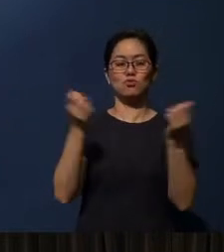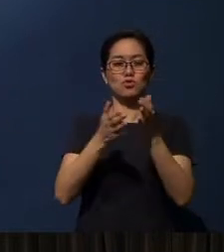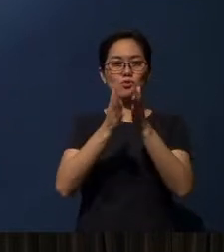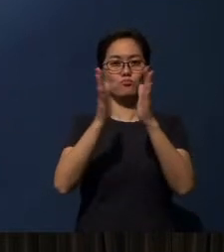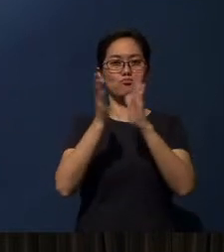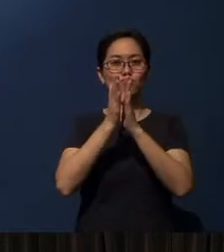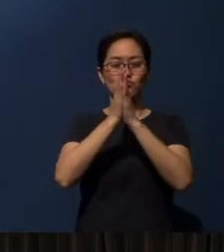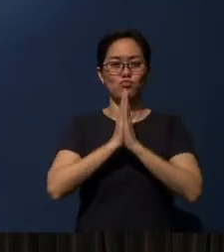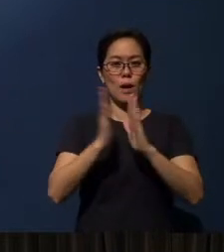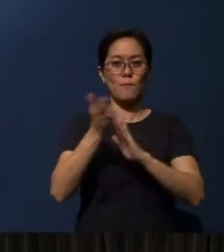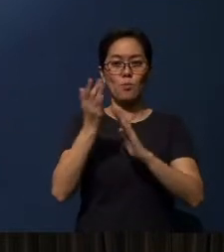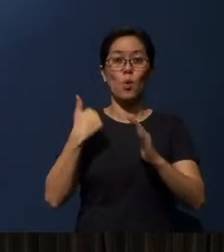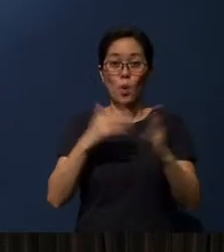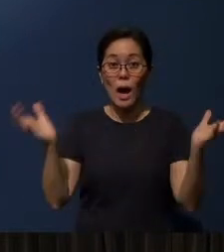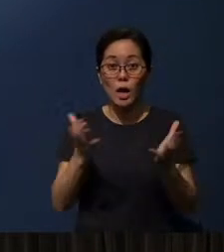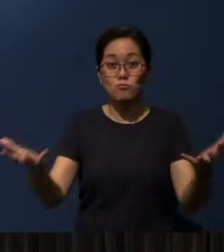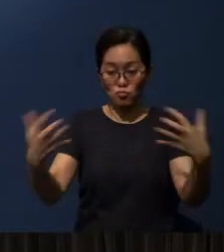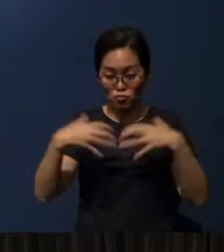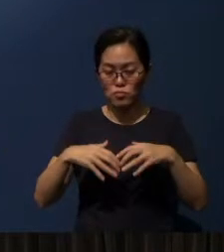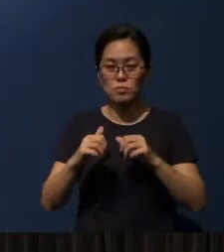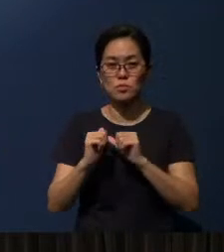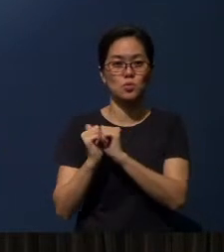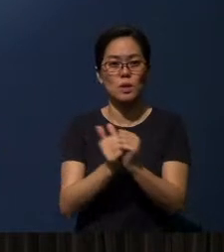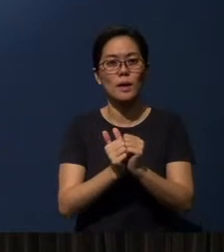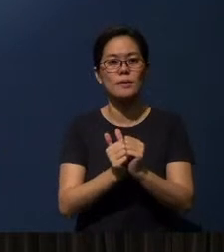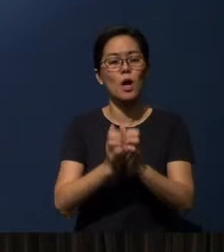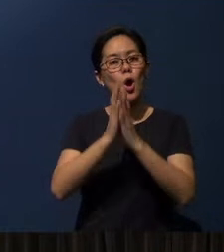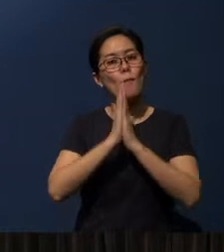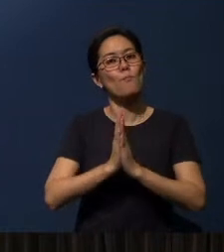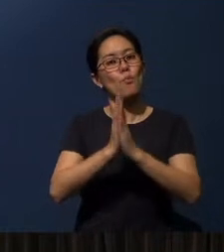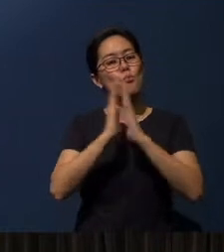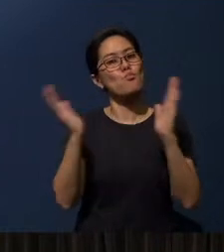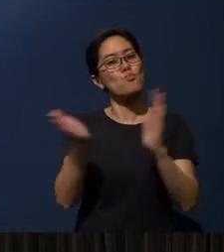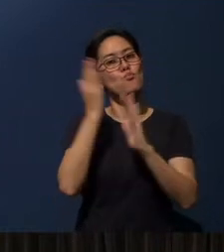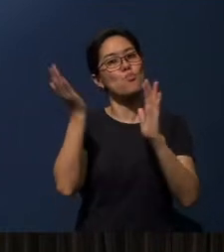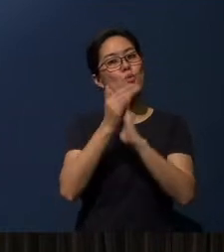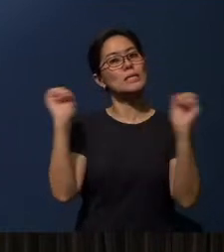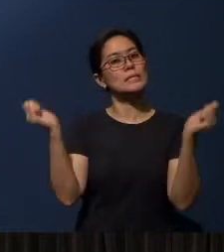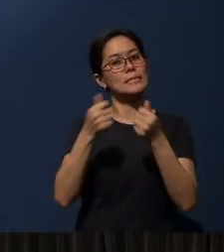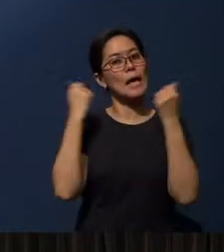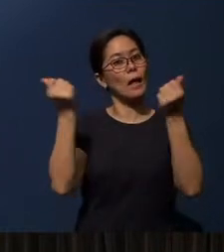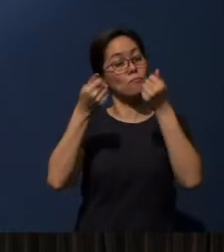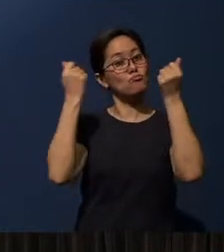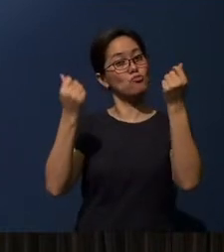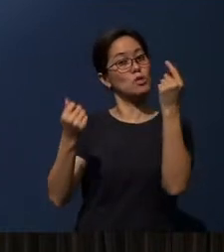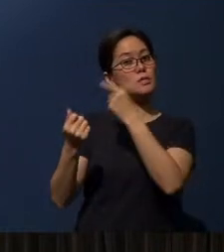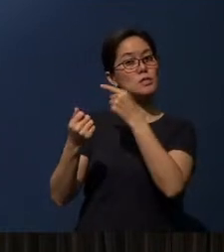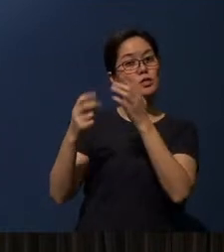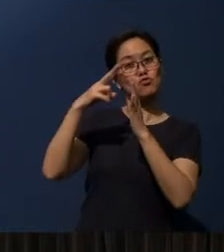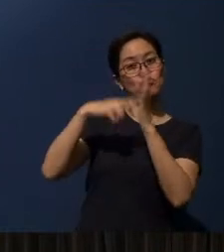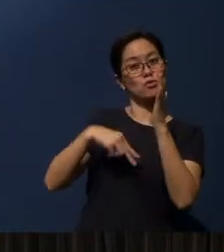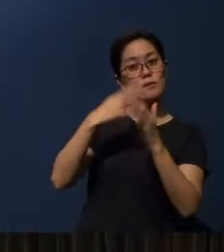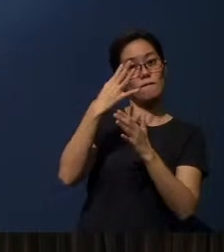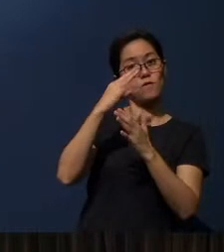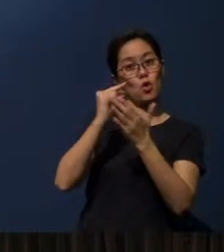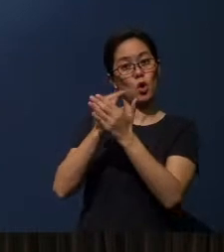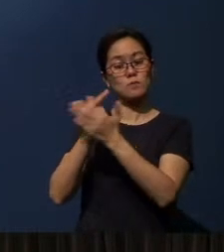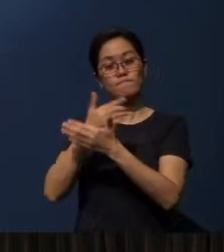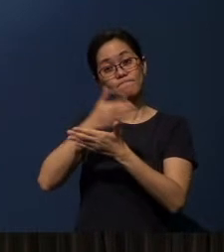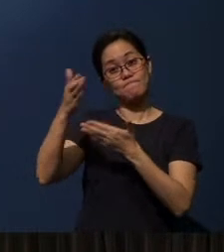Everybody will...we encourage you to come together for the Prayer and Praise to celebrate the end of this reading of the four Gospels.